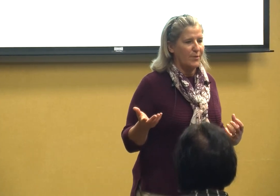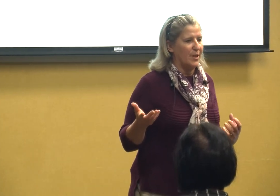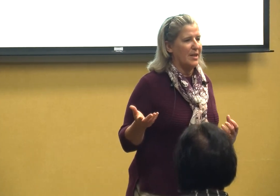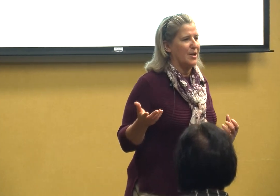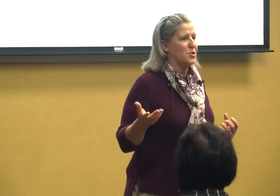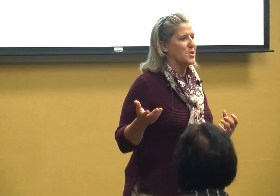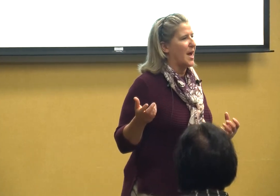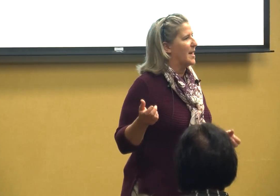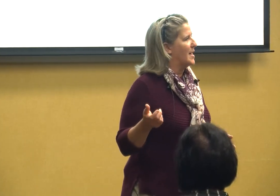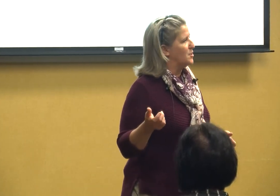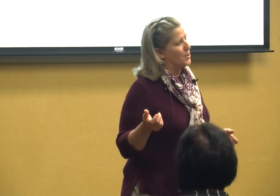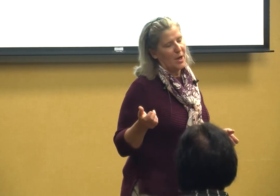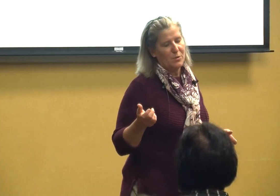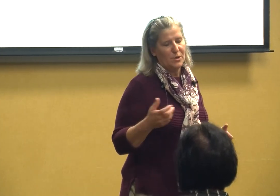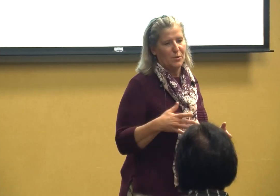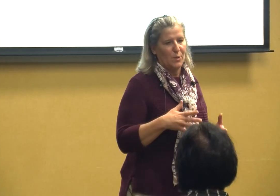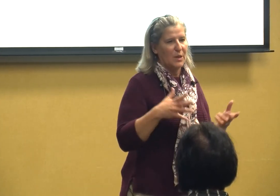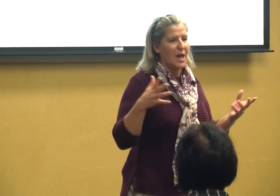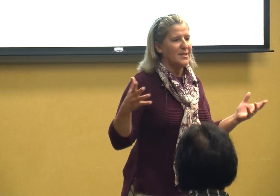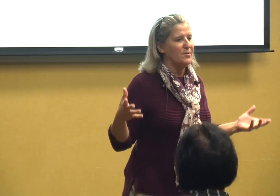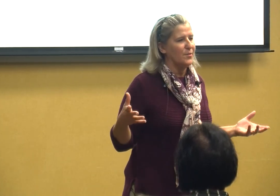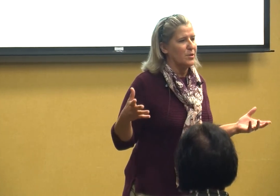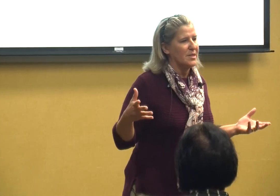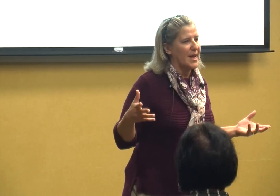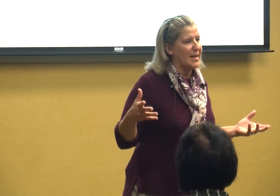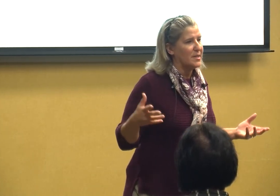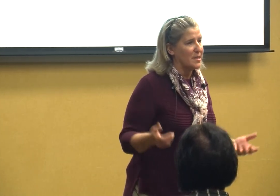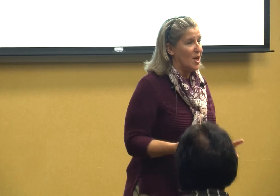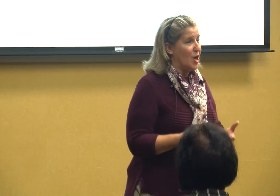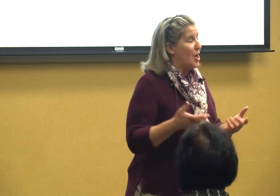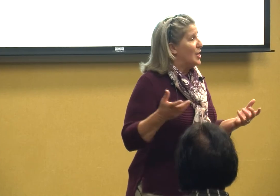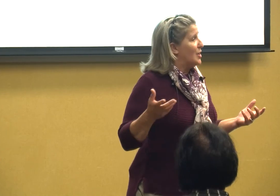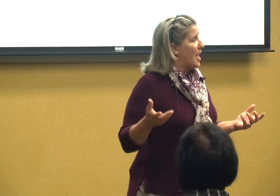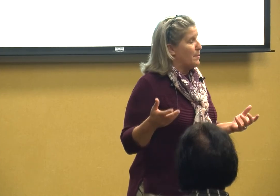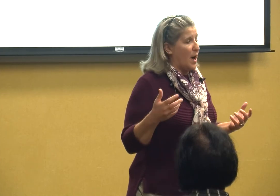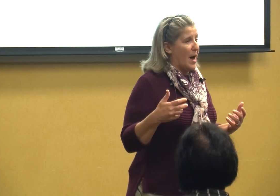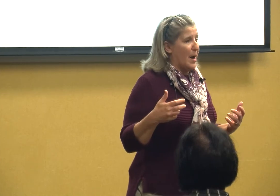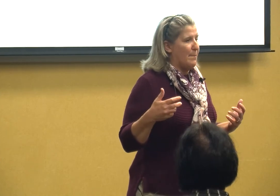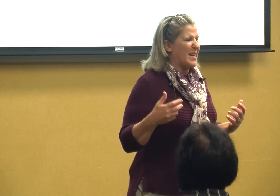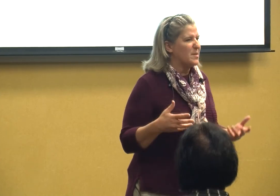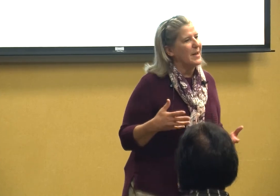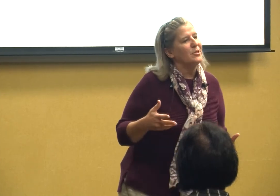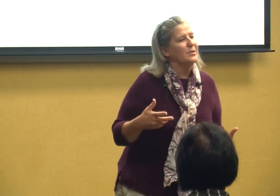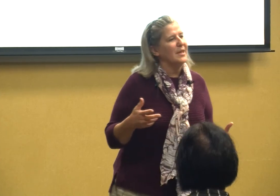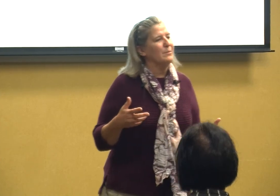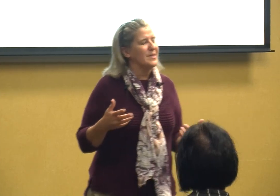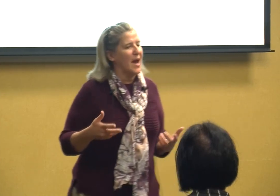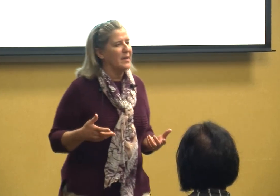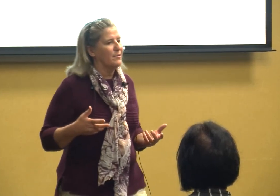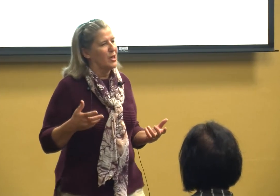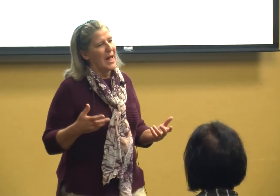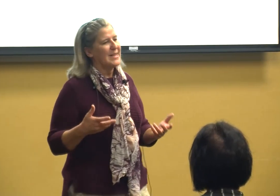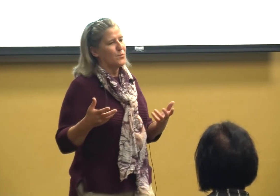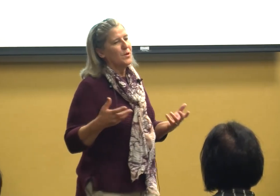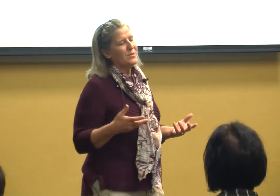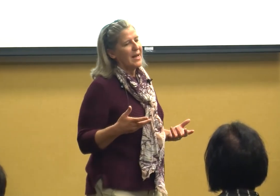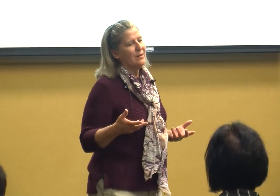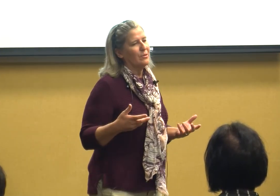years I got to go to lots of different states my specialty was kind of classroom technical